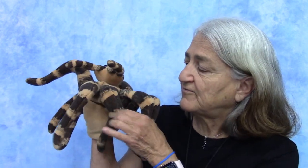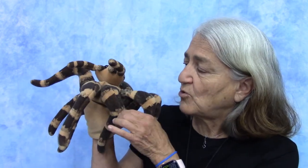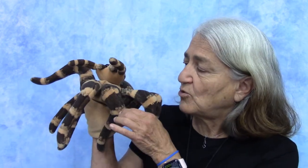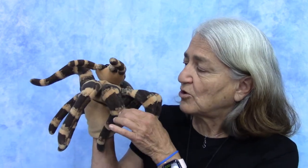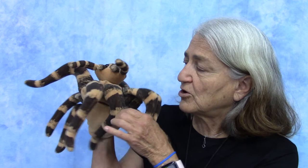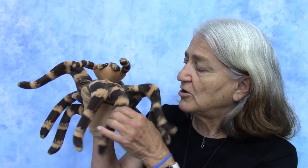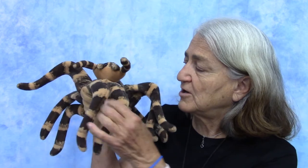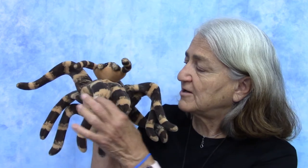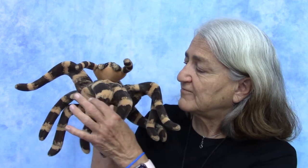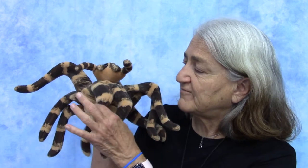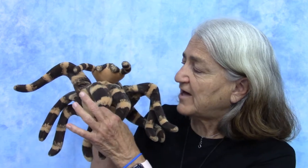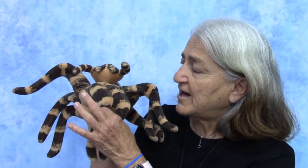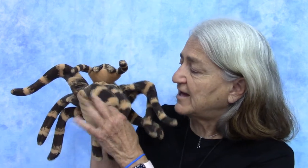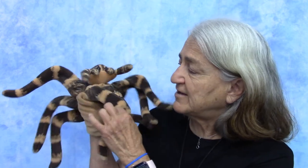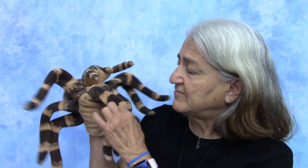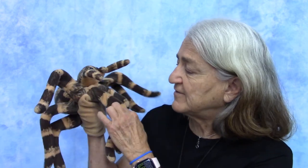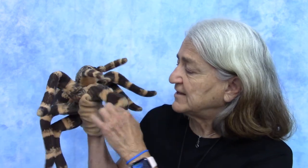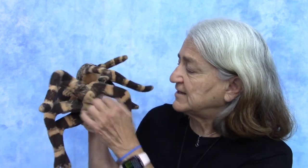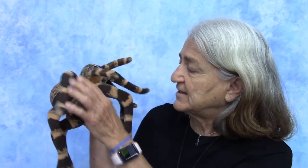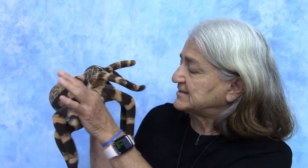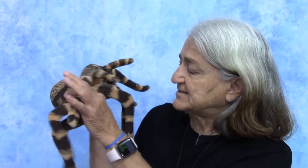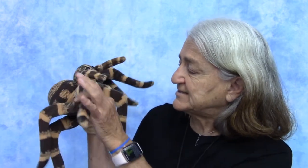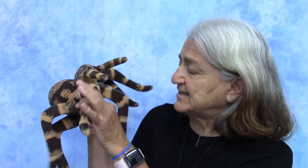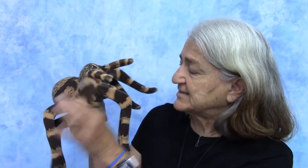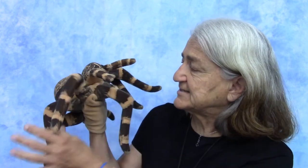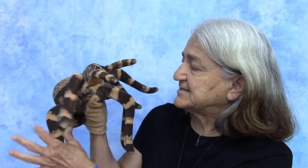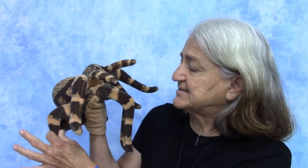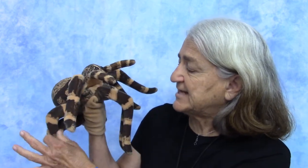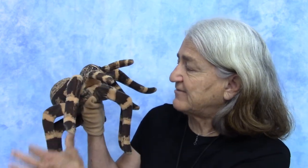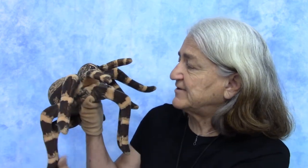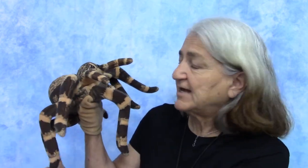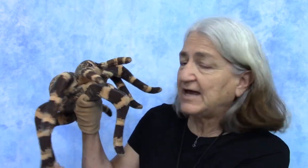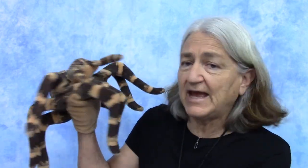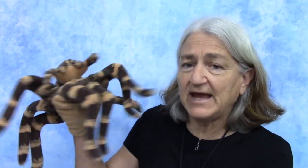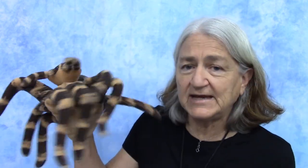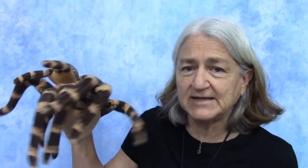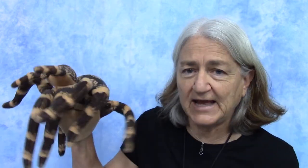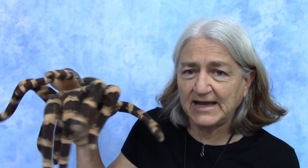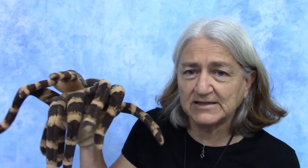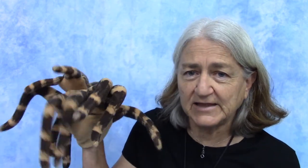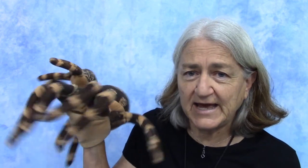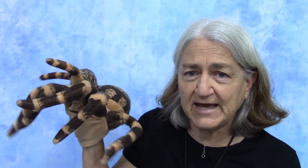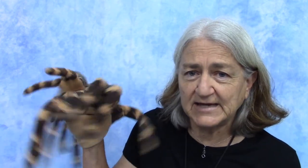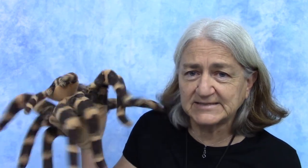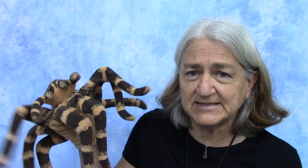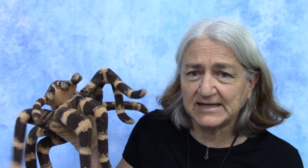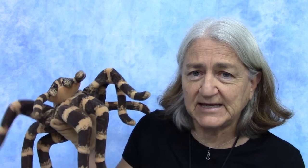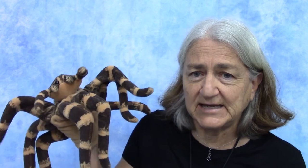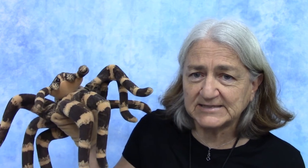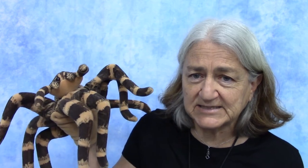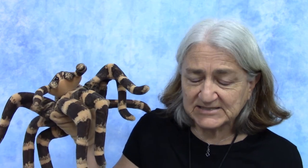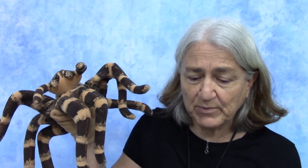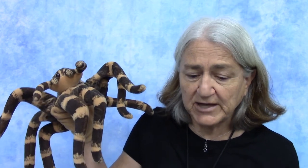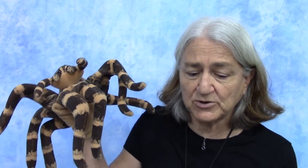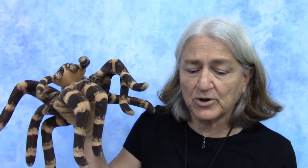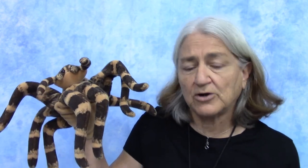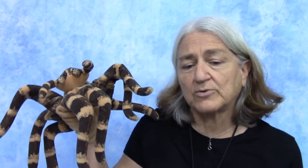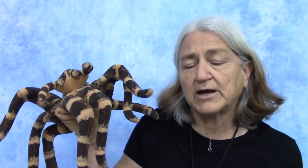four- five- six -seven -eight. Eight legs. He's a spider all right.